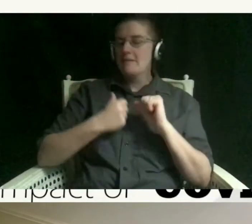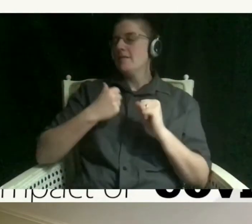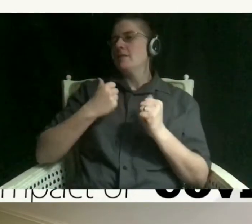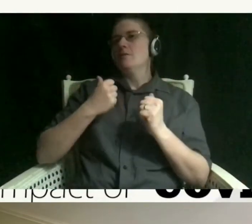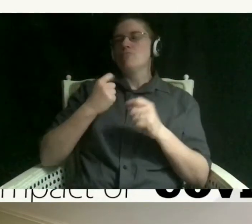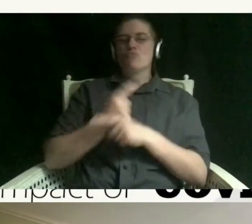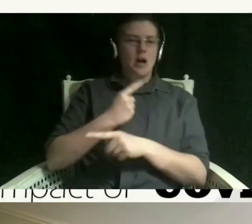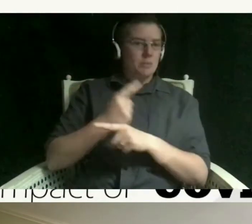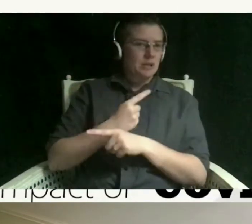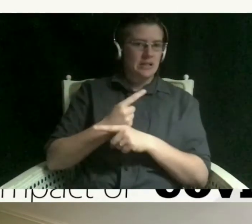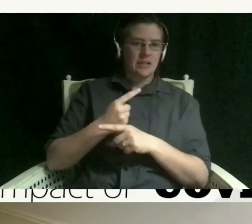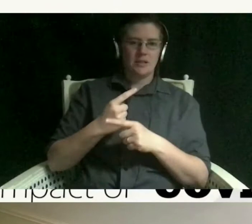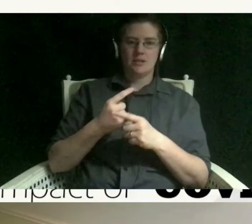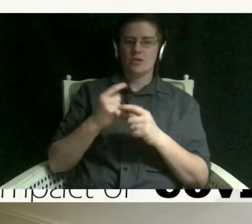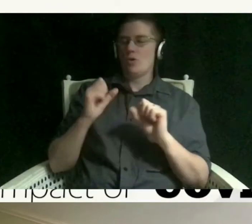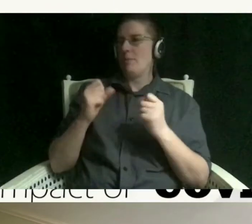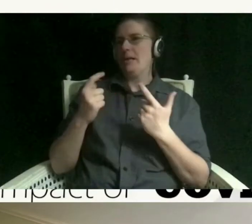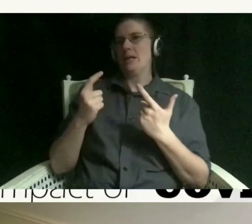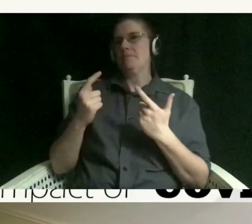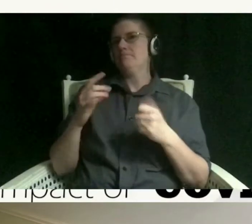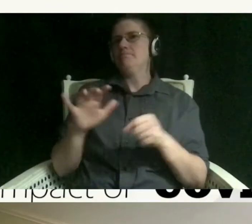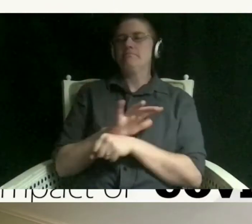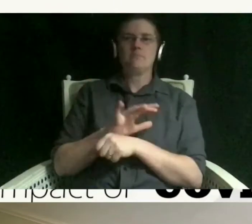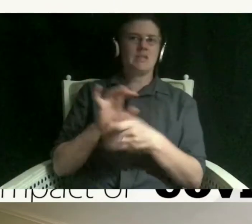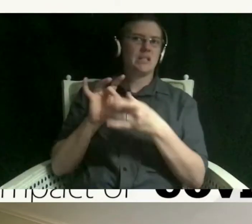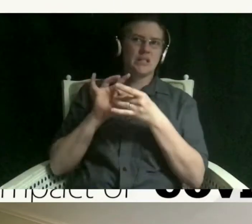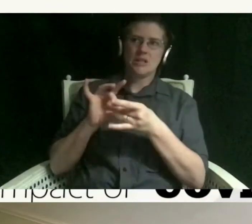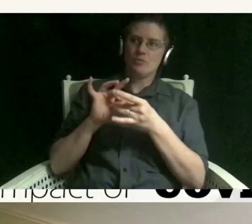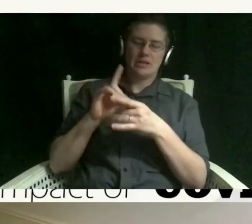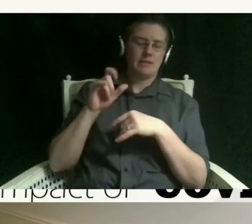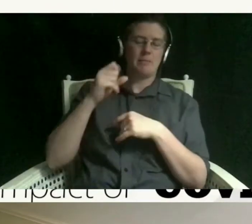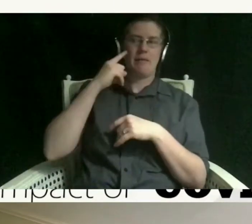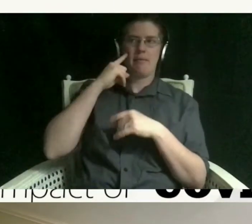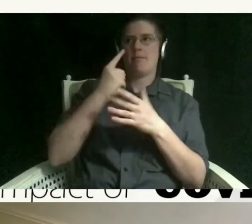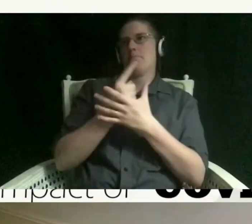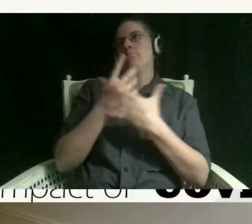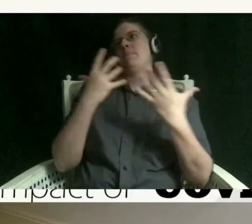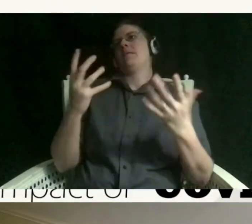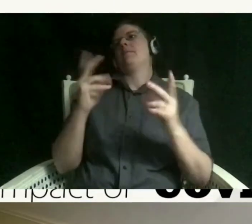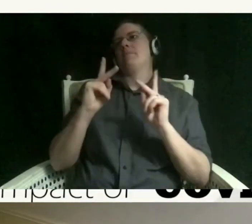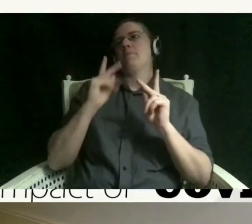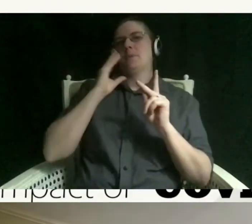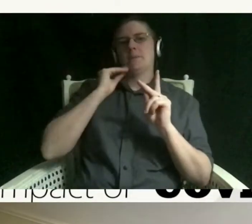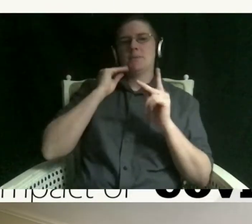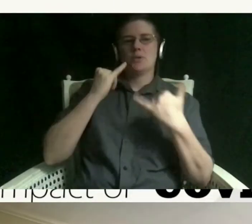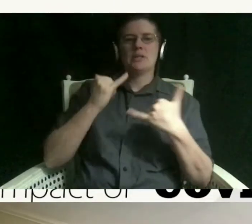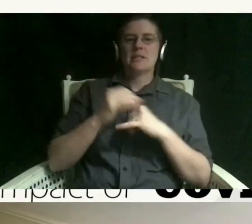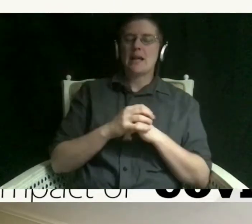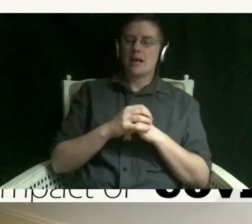also totally relate and i think that's sort of a lot of people's experience now um aroma virus yeah